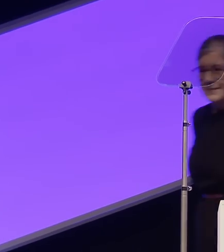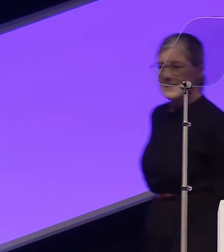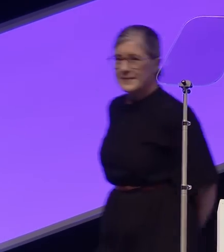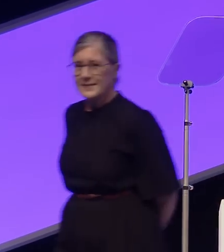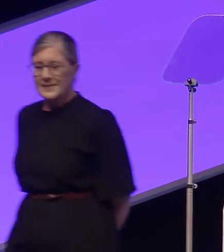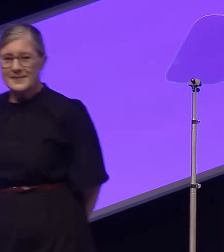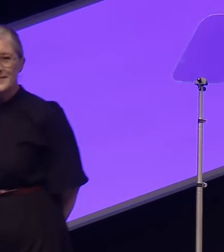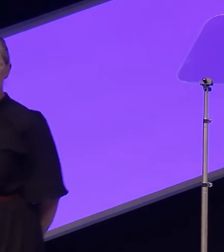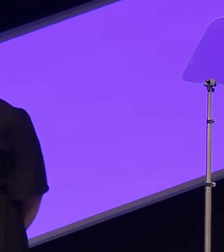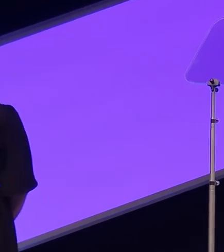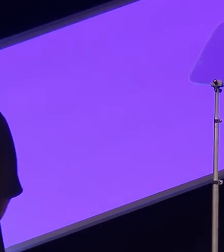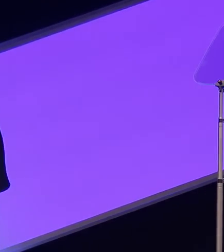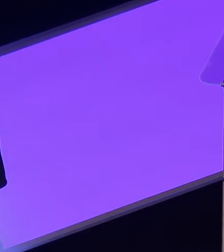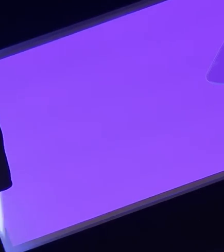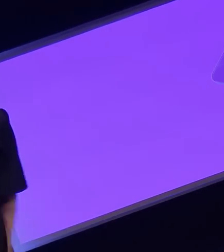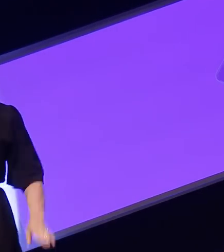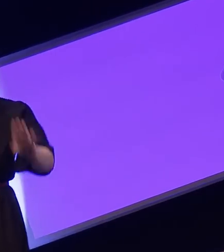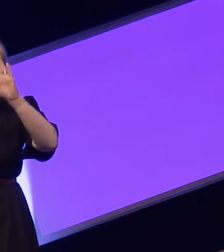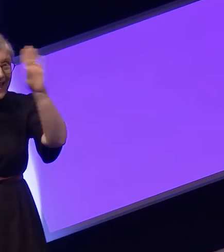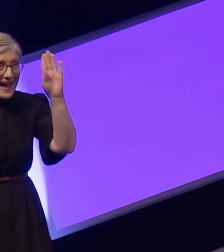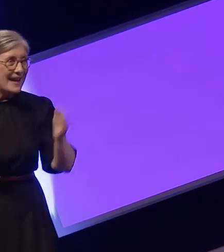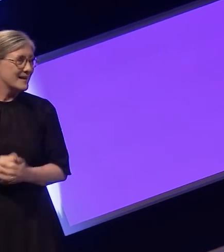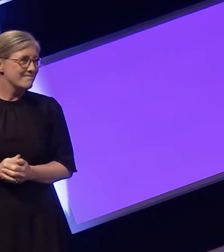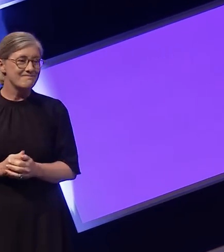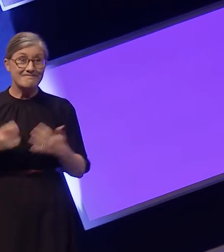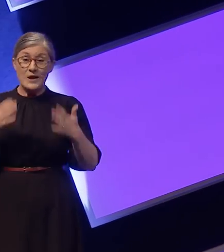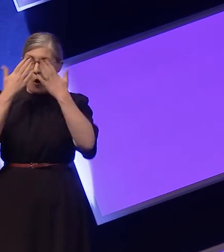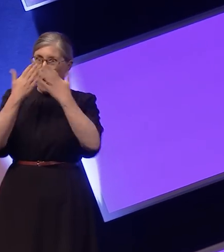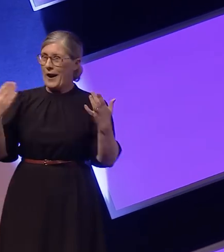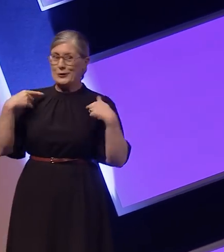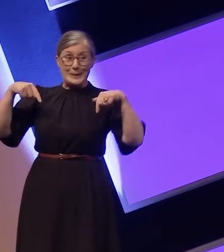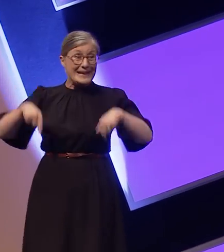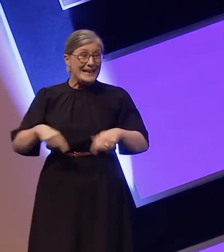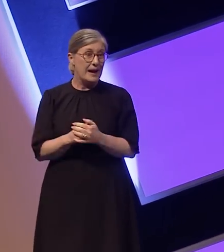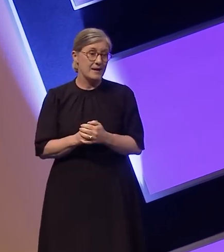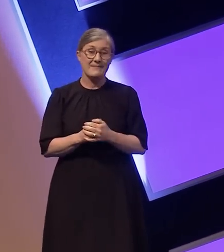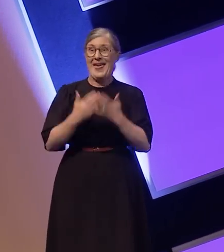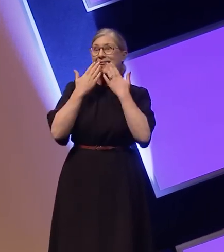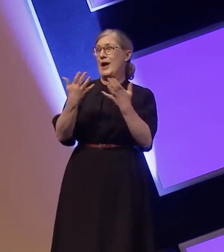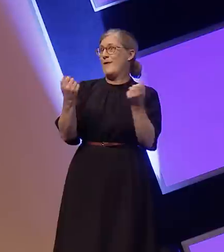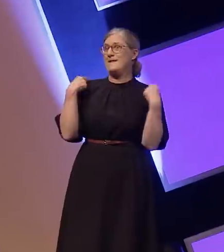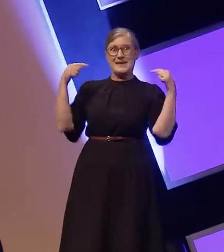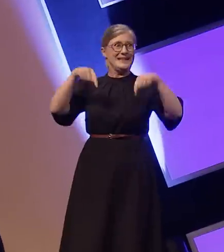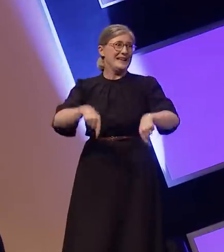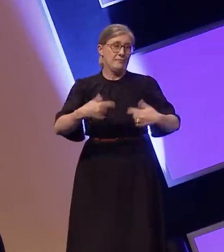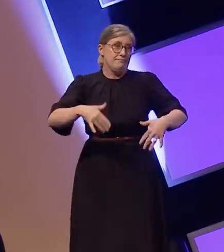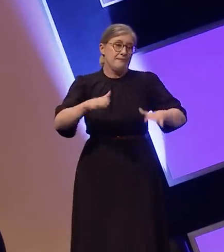Hi, it is an honour to be here and thank you for having me and for this amazing opportunity